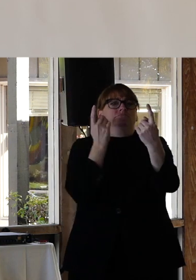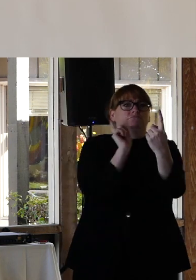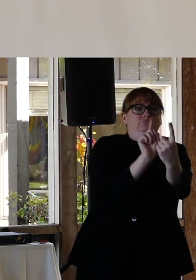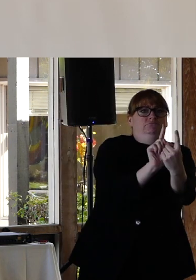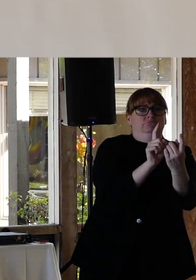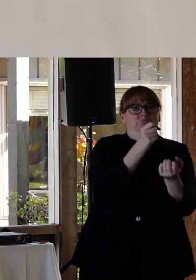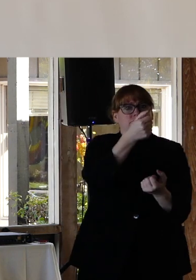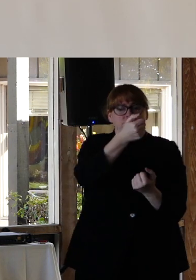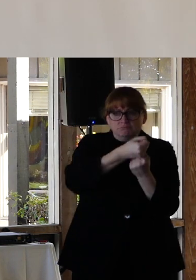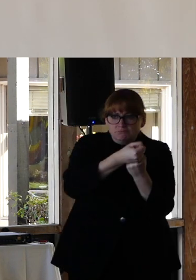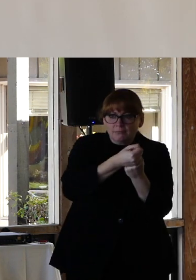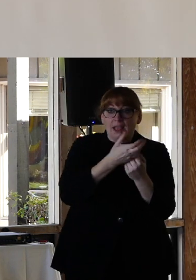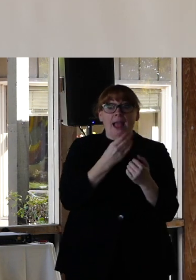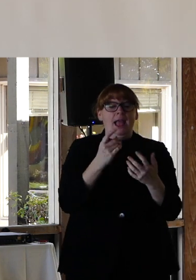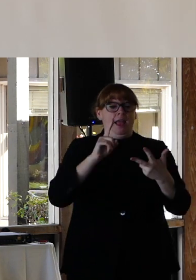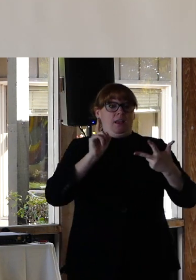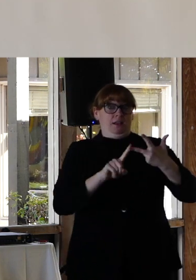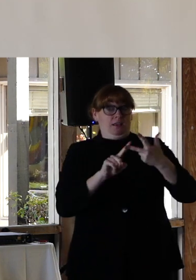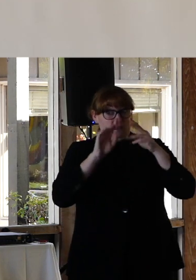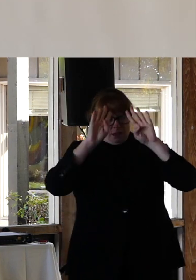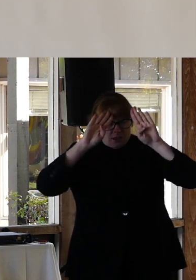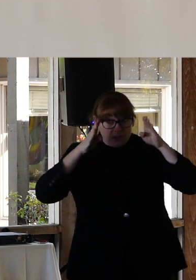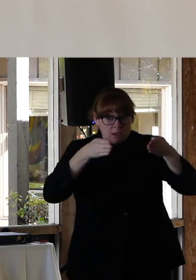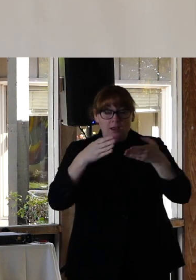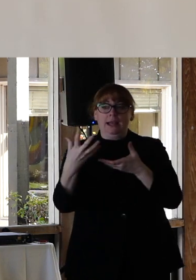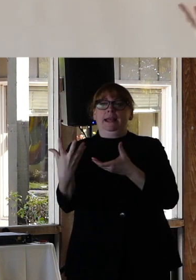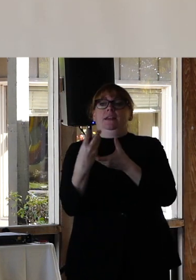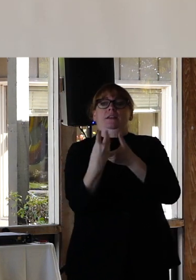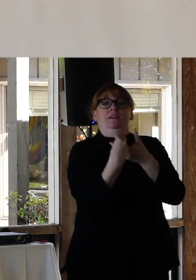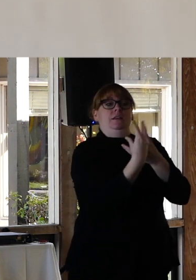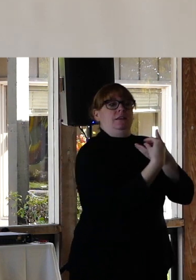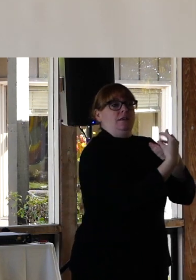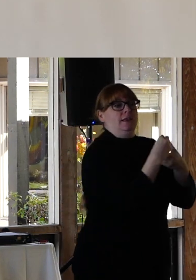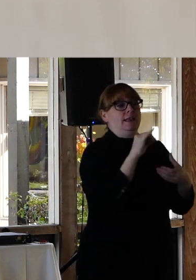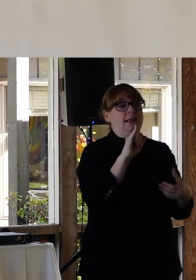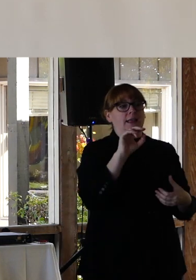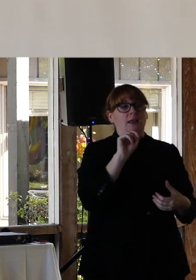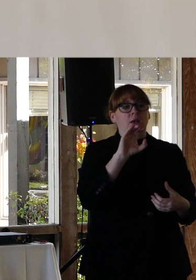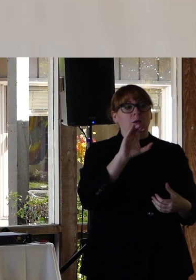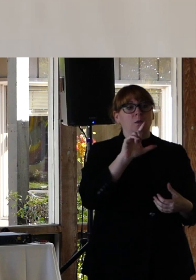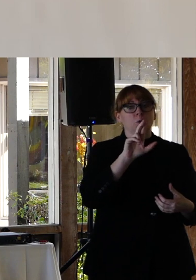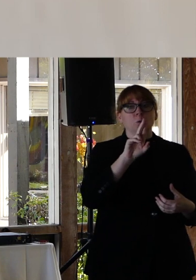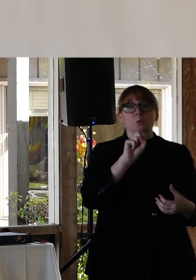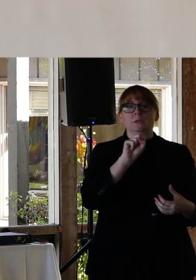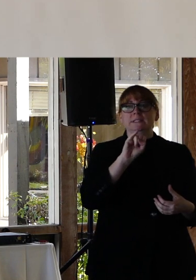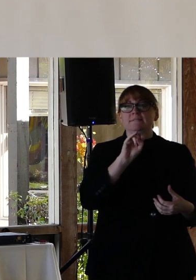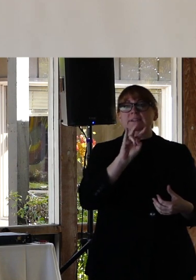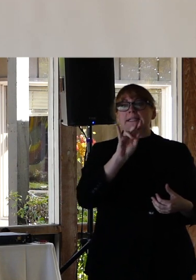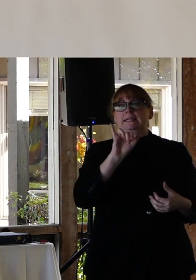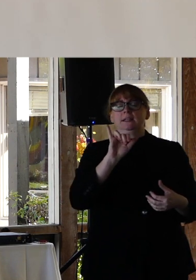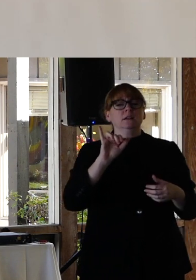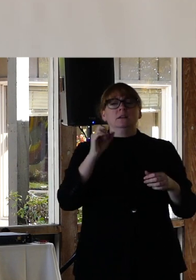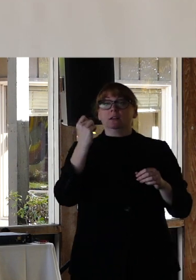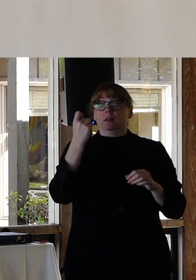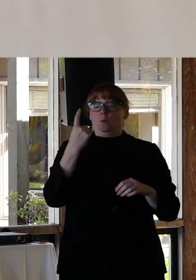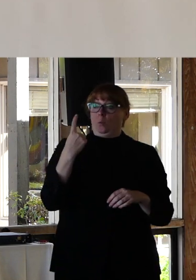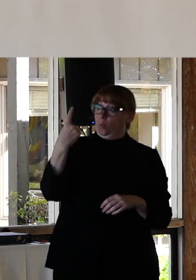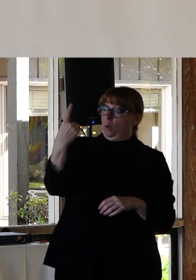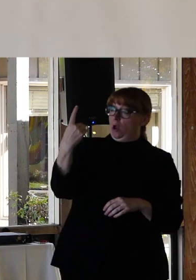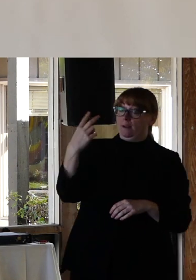on inclusivity. One voice, no matter how popular or how loud, does not represent